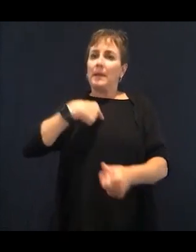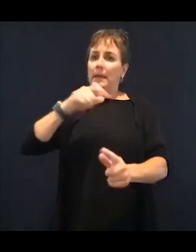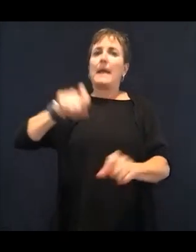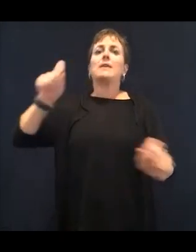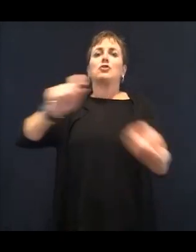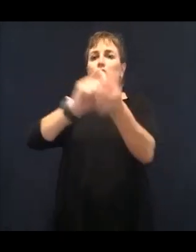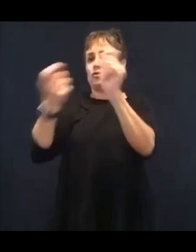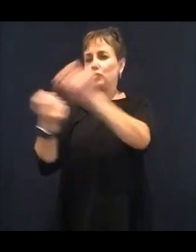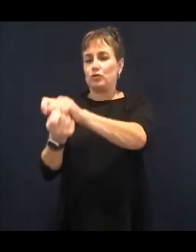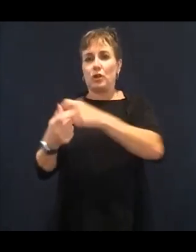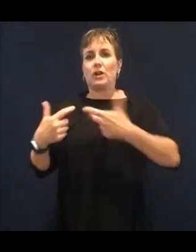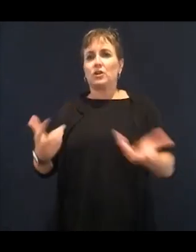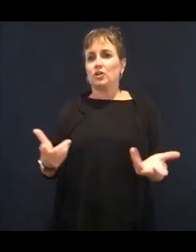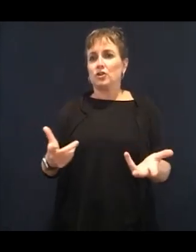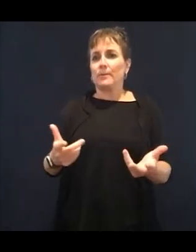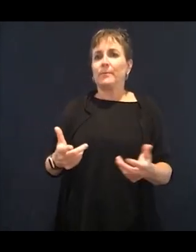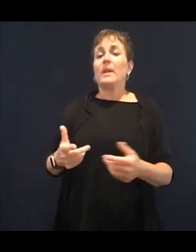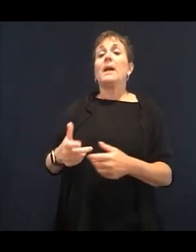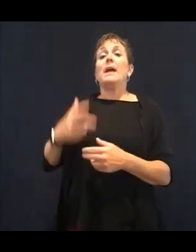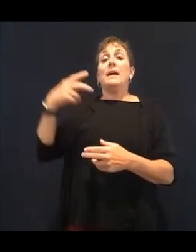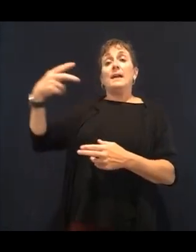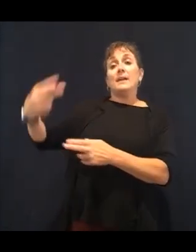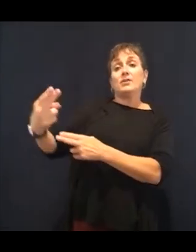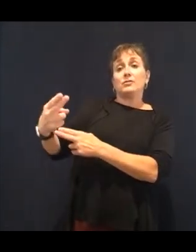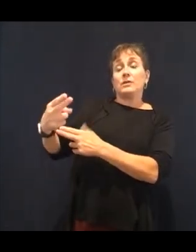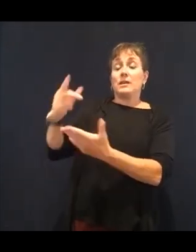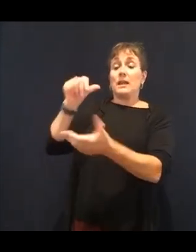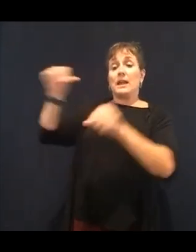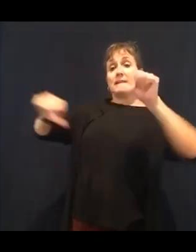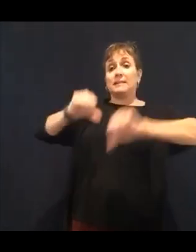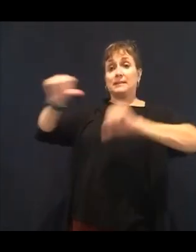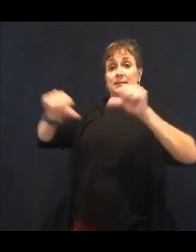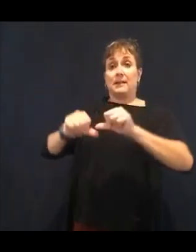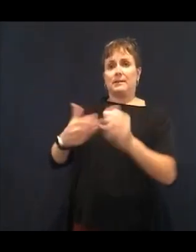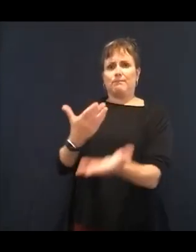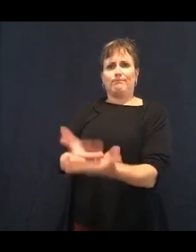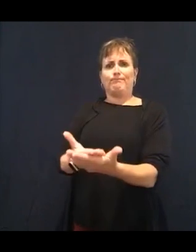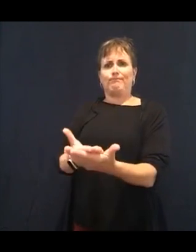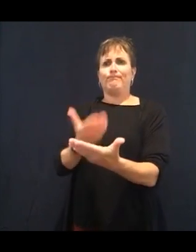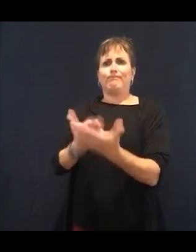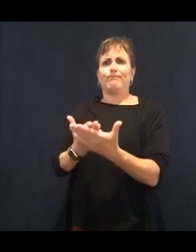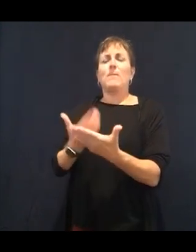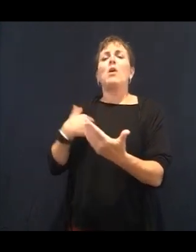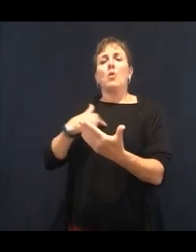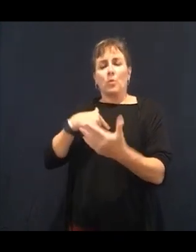make a difference in our body and change ourselves, because if not, we wouldn't be able to